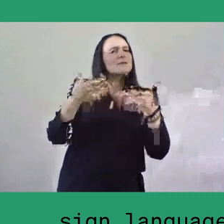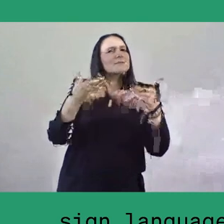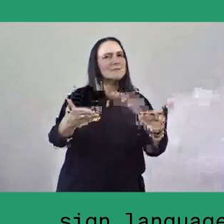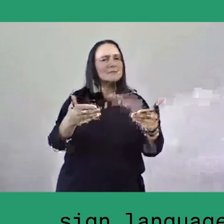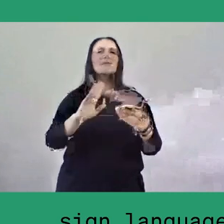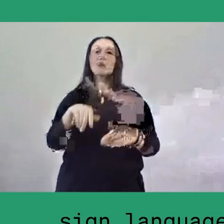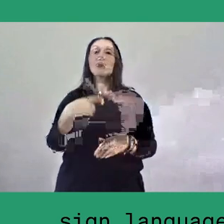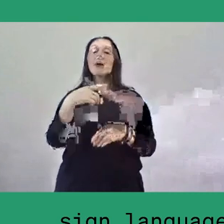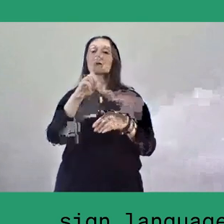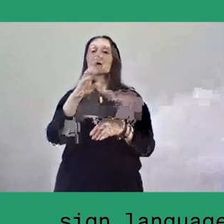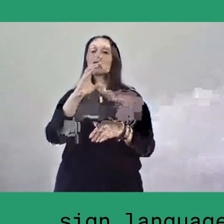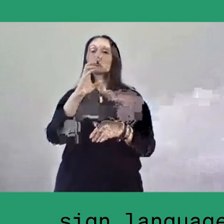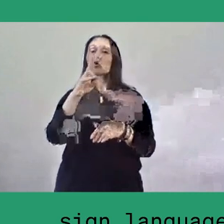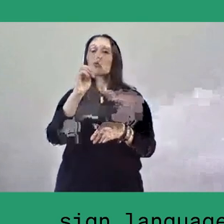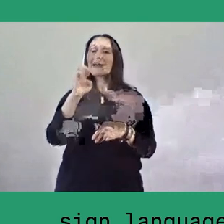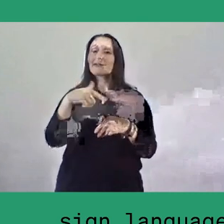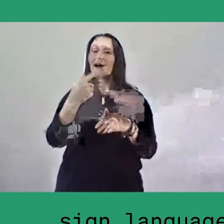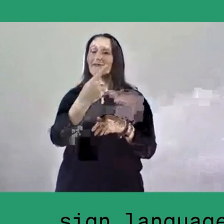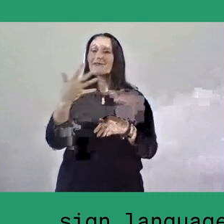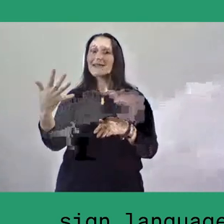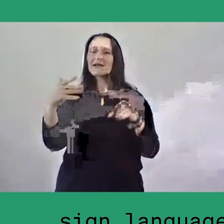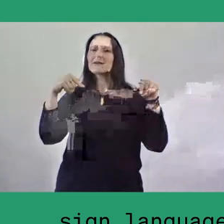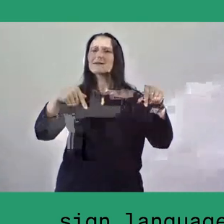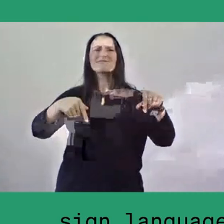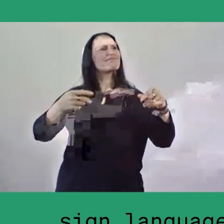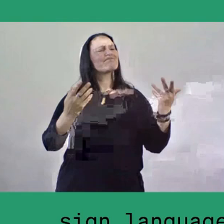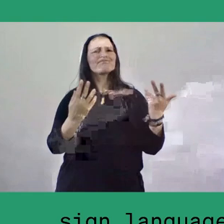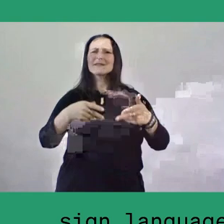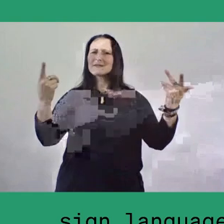"Lumbung" is defined as a container to store agricultural products,